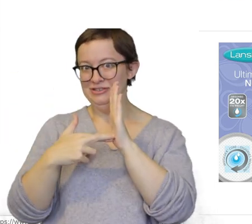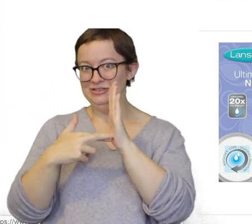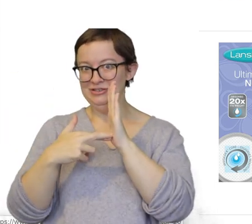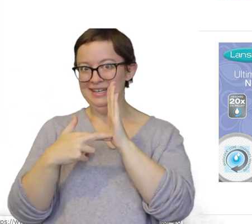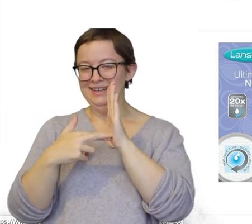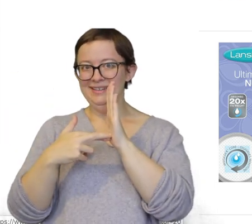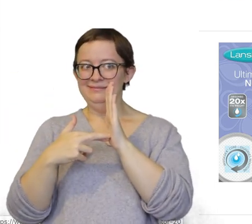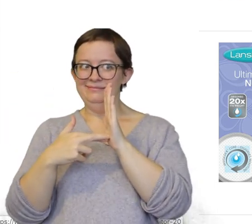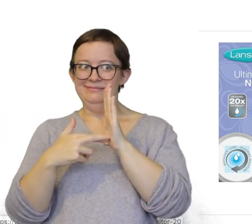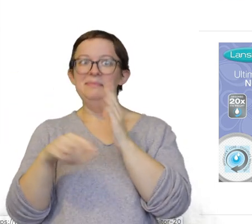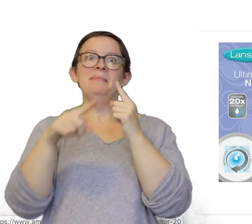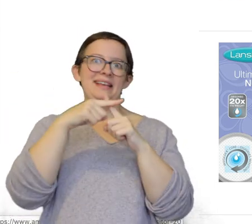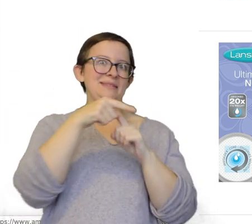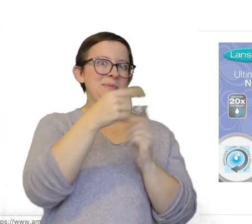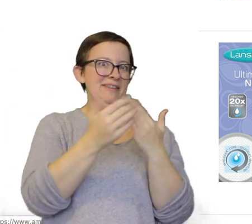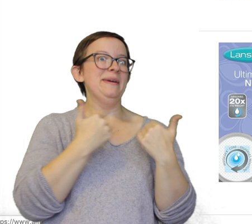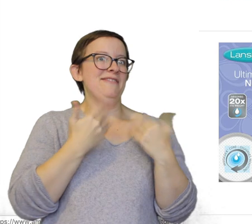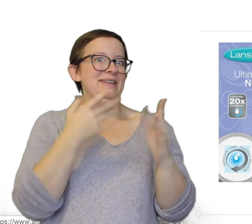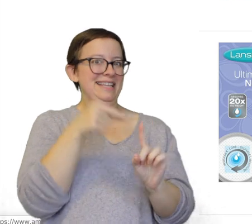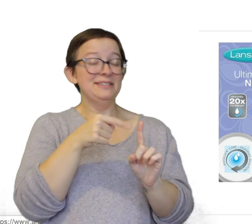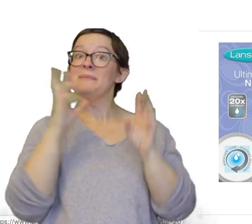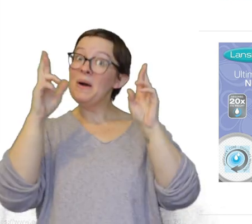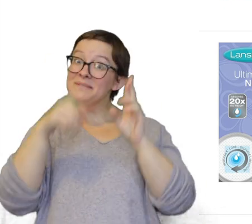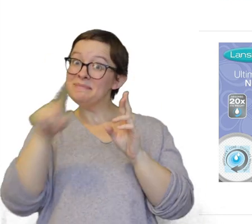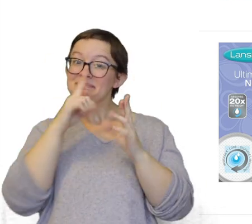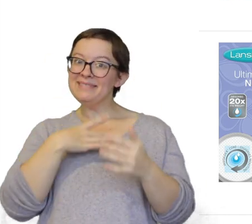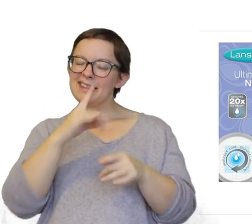in addition to what you saw here. So hopefully you guys like this video.